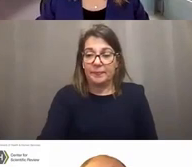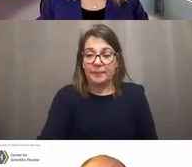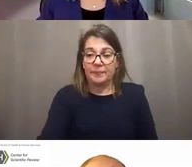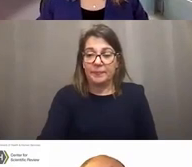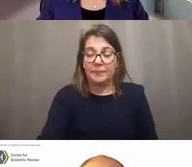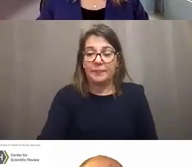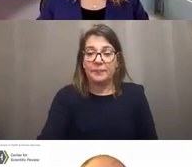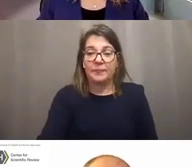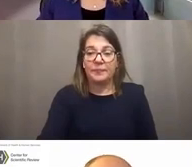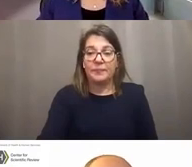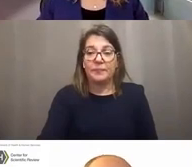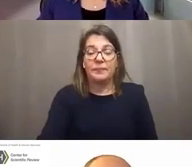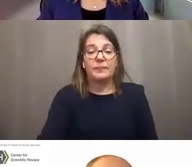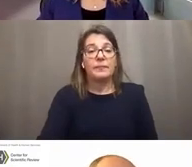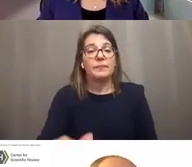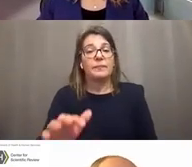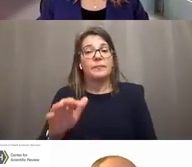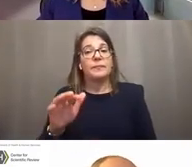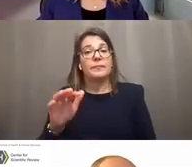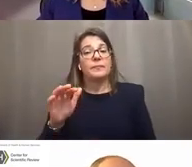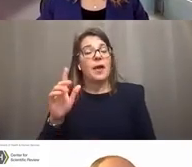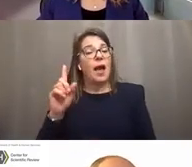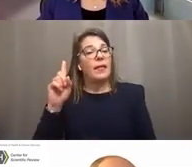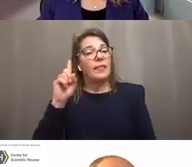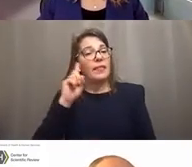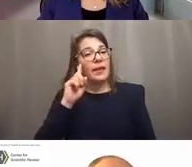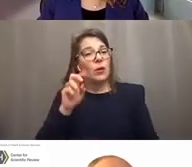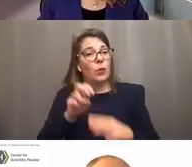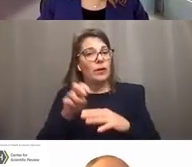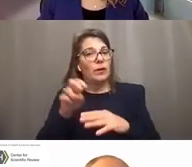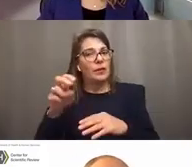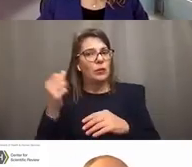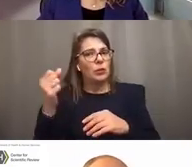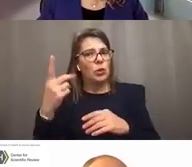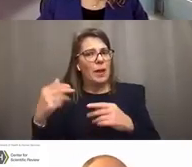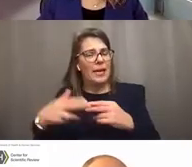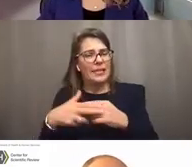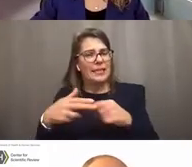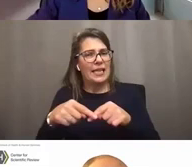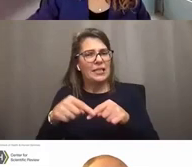So I think we jumped ahead one too many. Sorry, back one. I think.